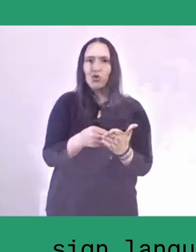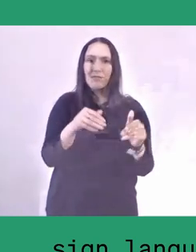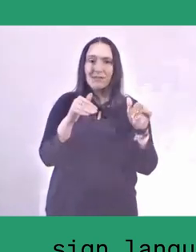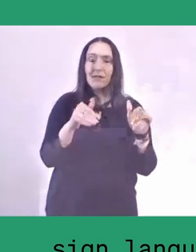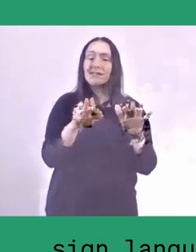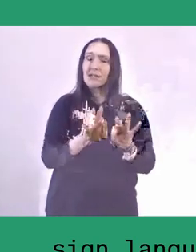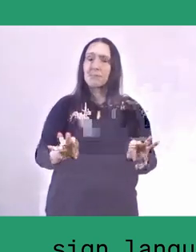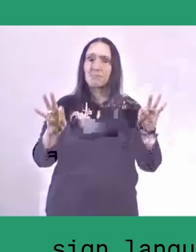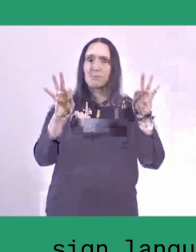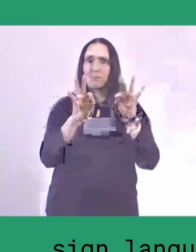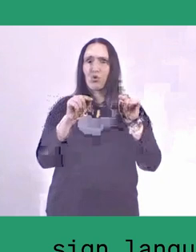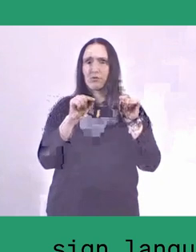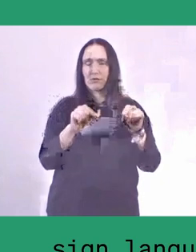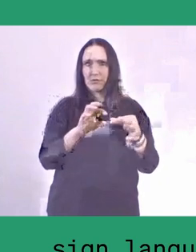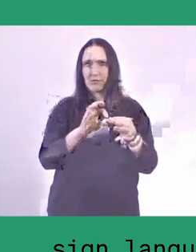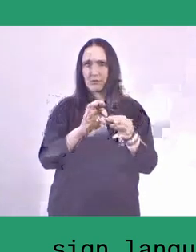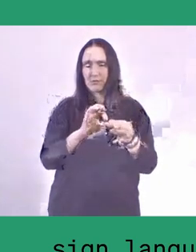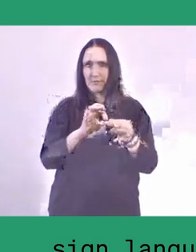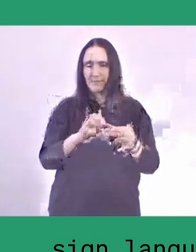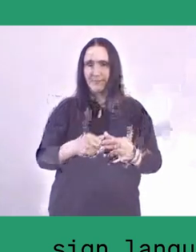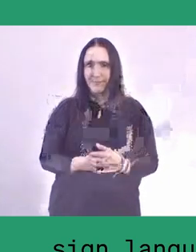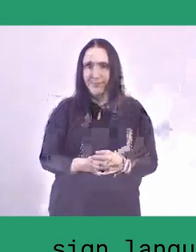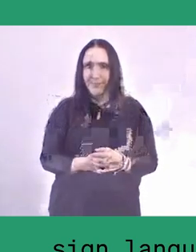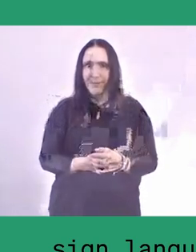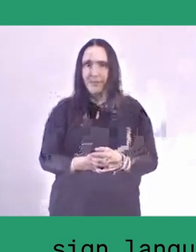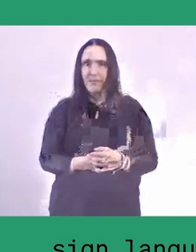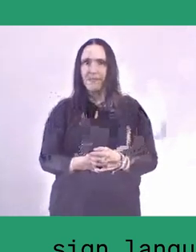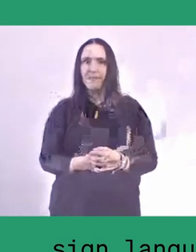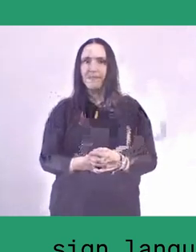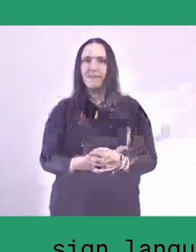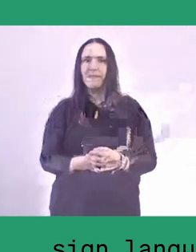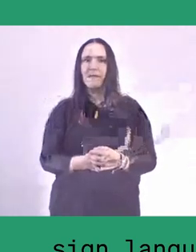And what is also a vital aspect in local value